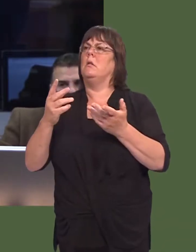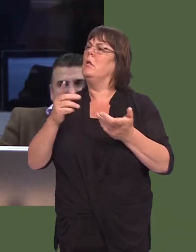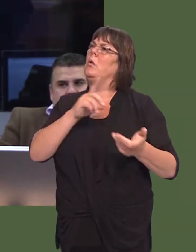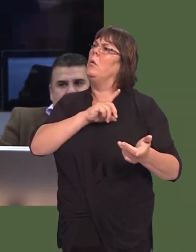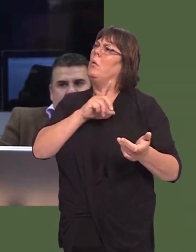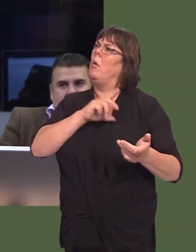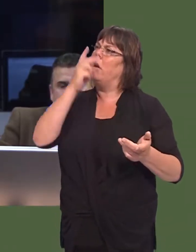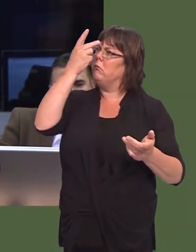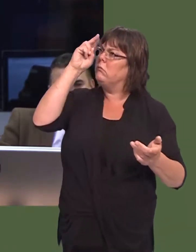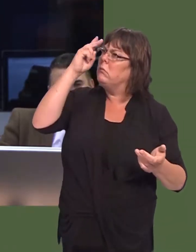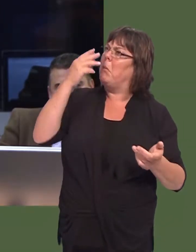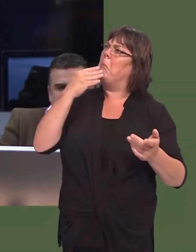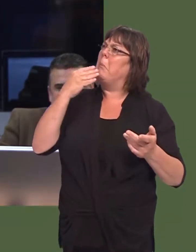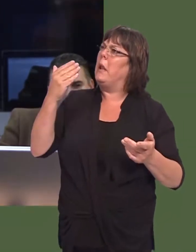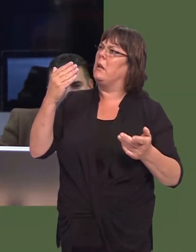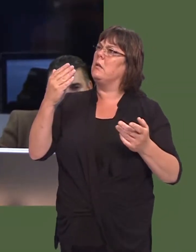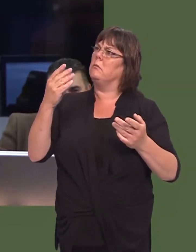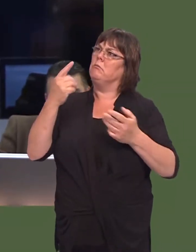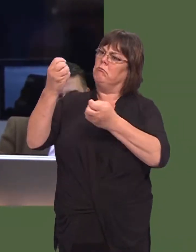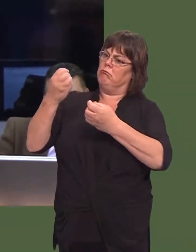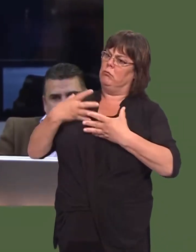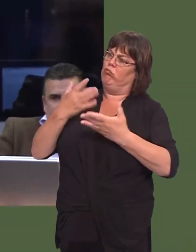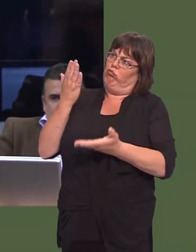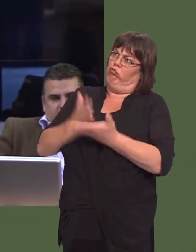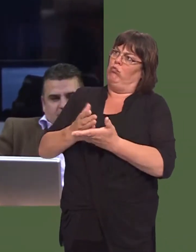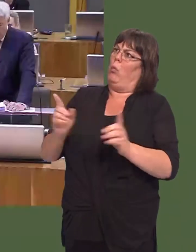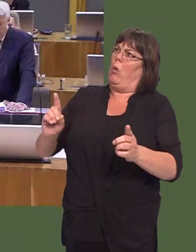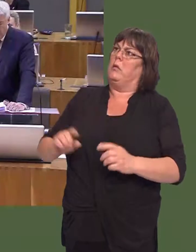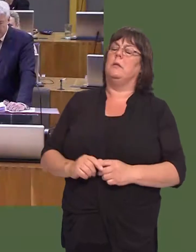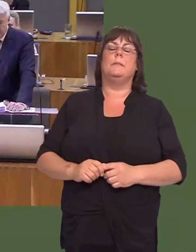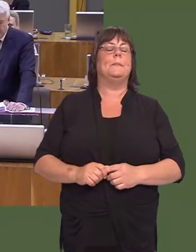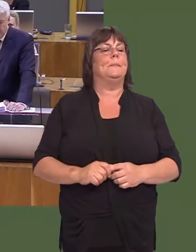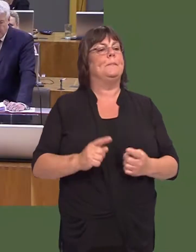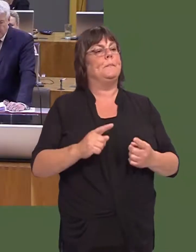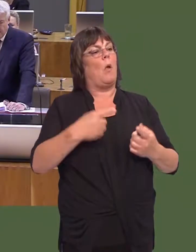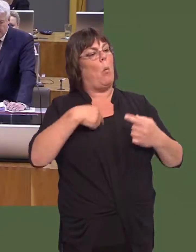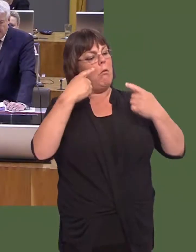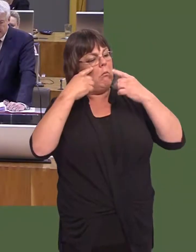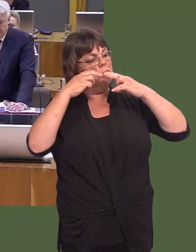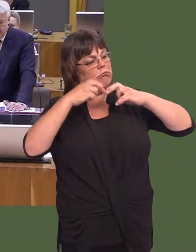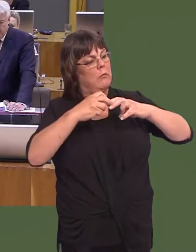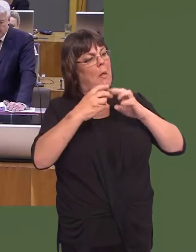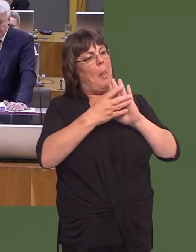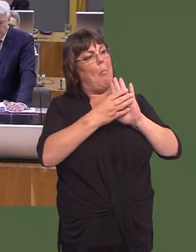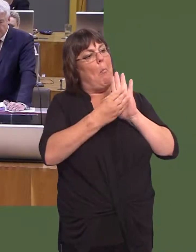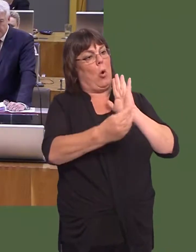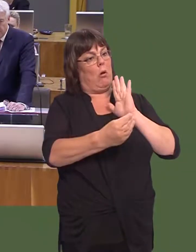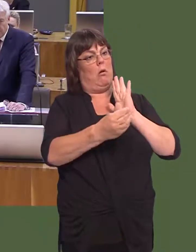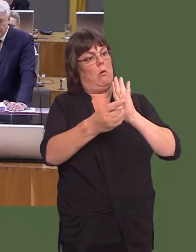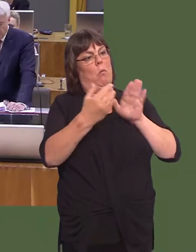So, will you now take the opportunity to correct the record? Carwyn Jones: Well, I can say that the model that is being examined now is not that modelóitís